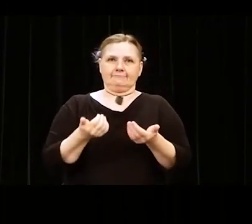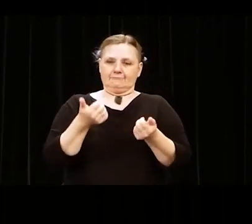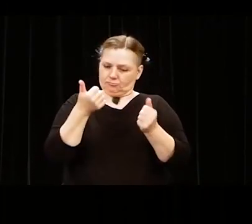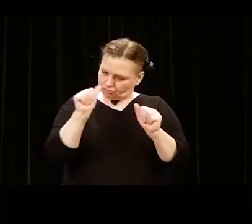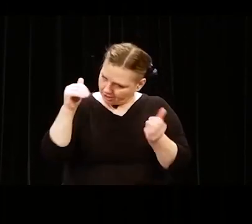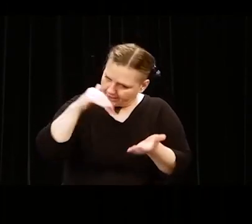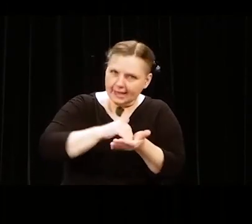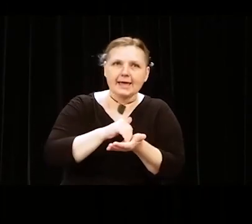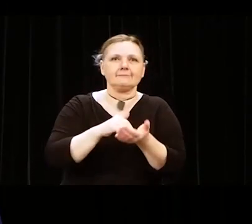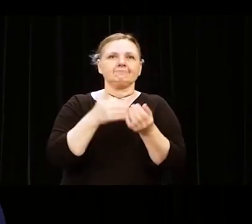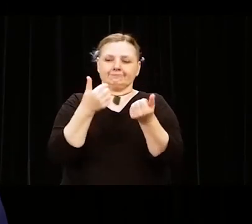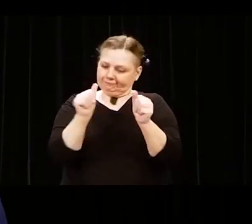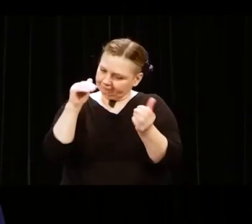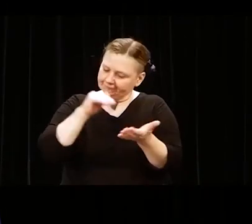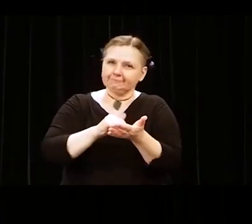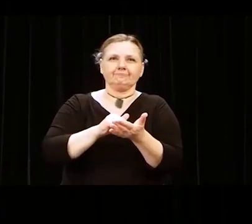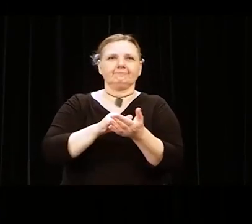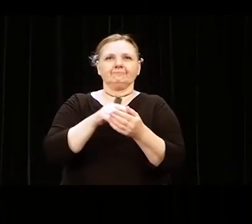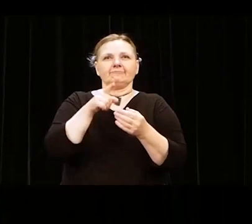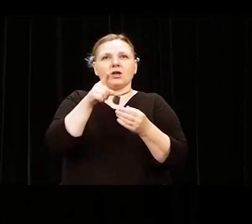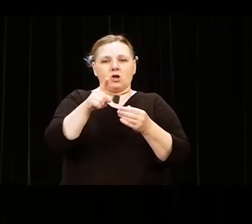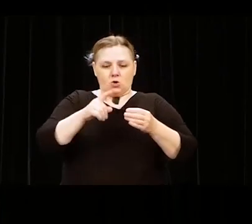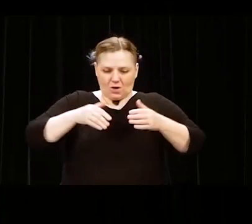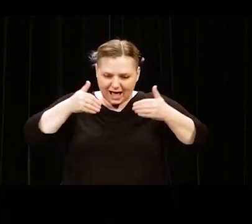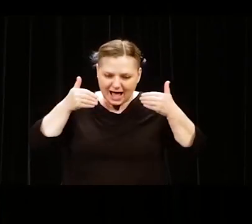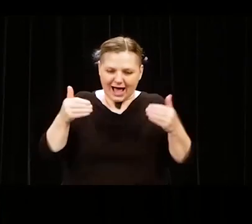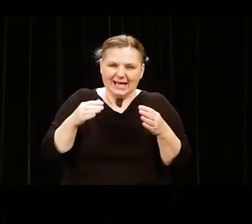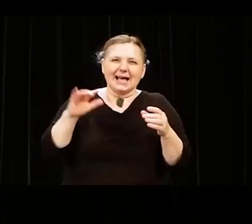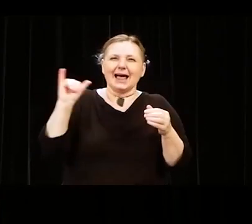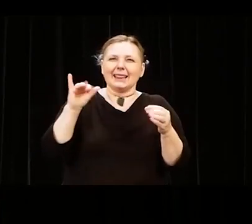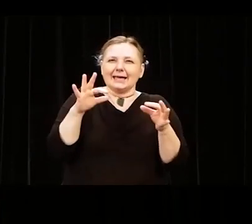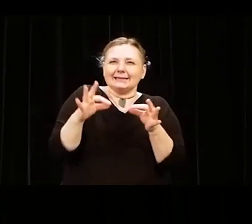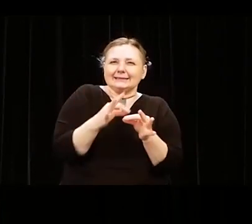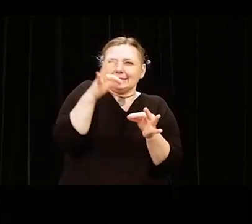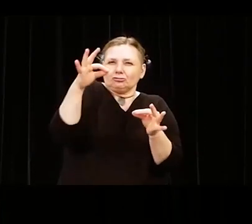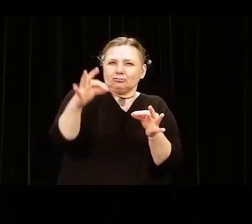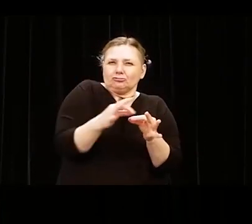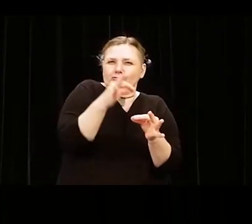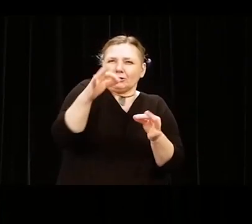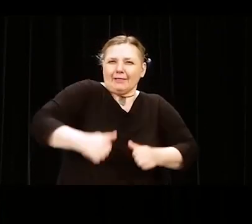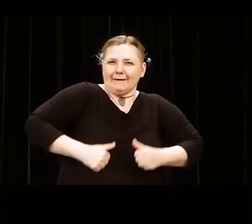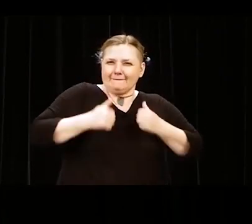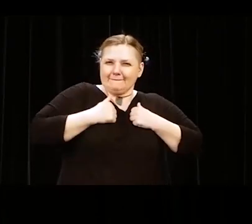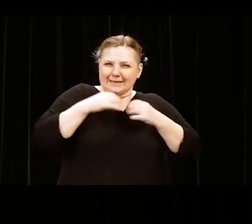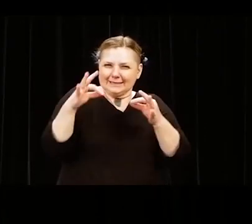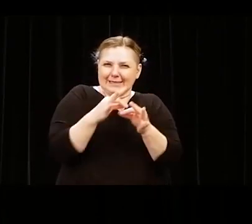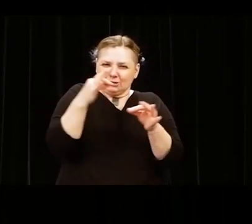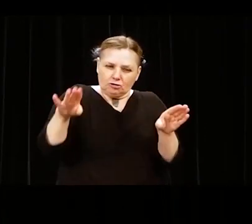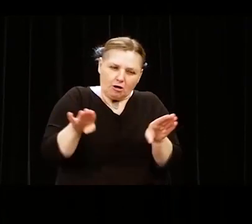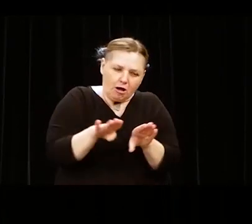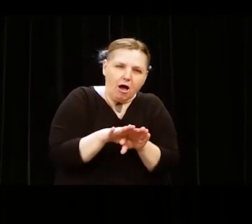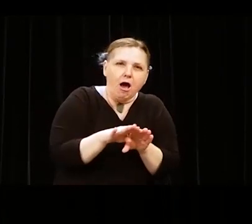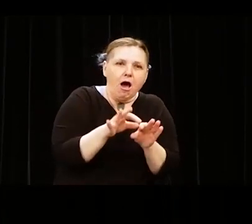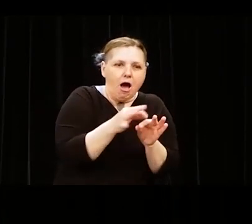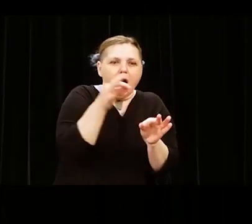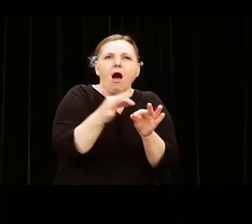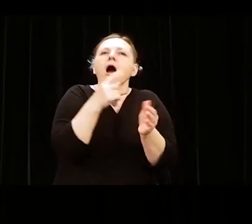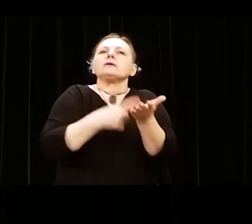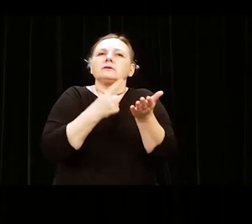You stitch, you unstich And you stitch again. The day you learn that the only thing that you will take with you